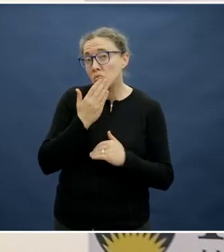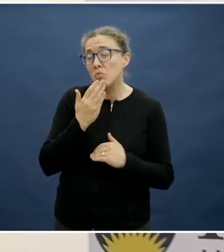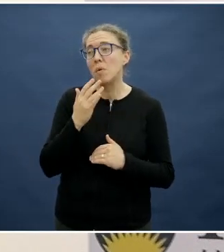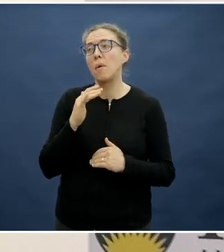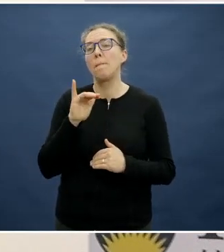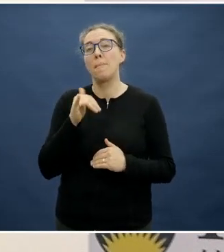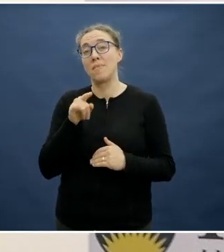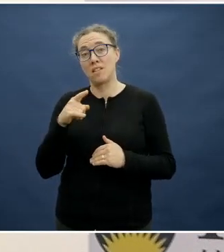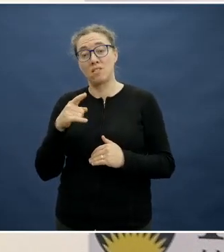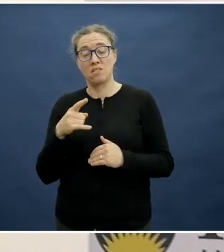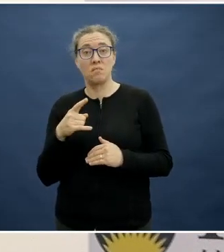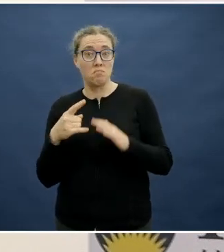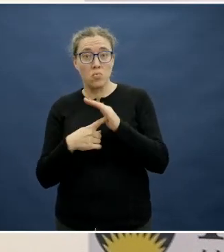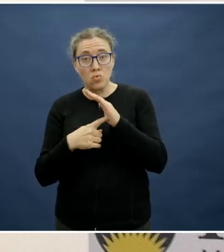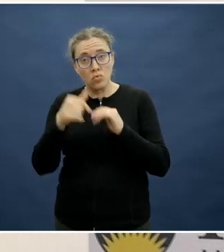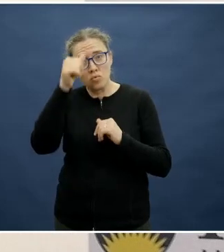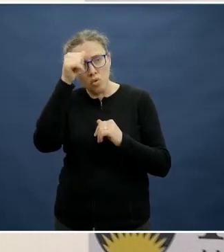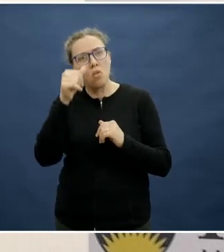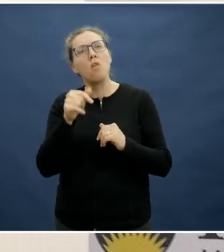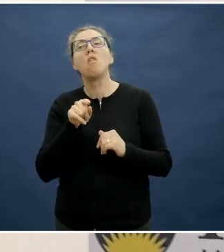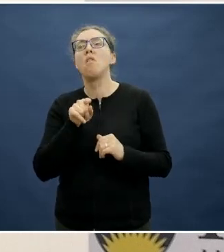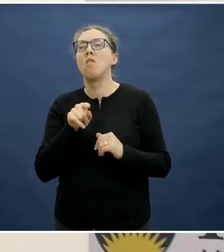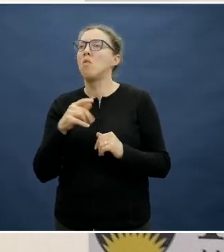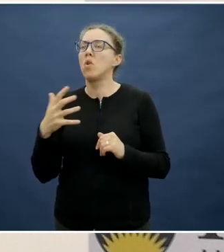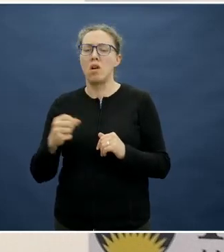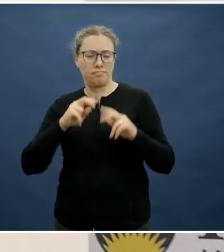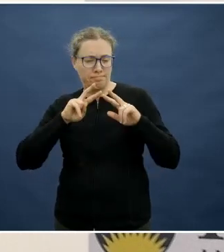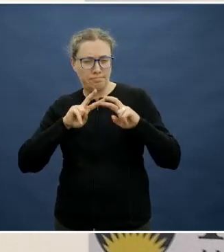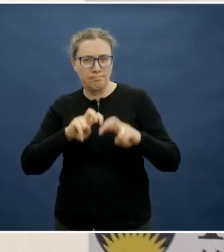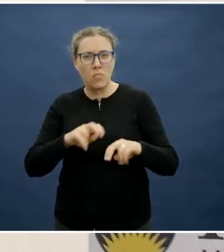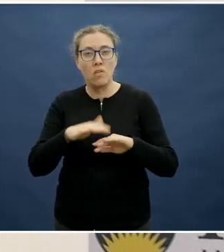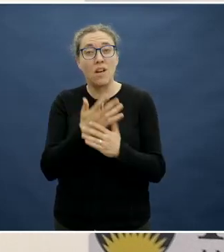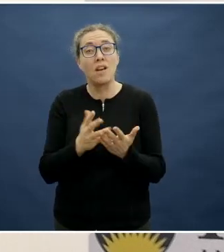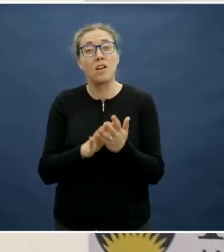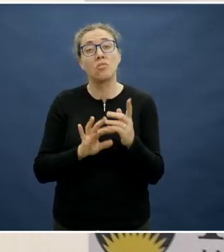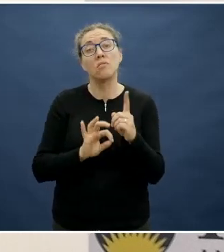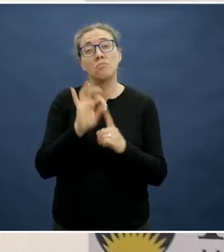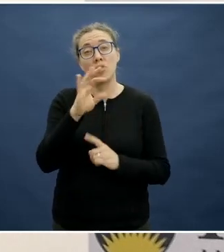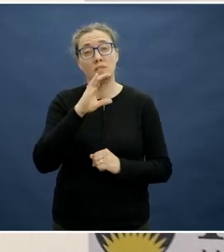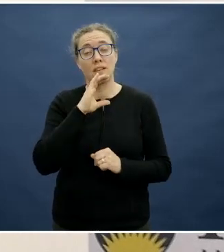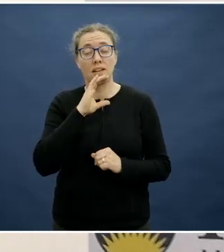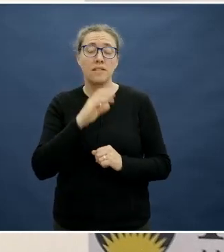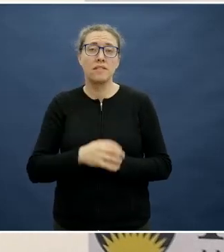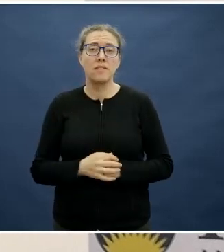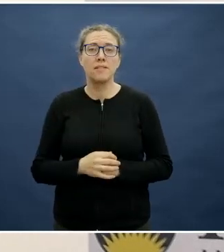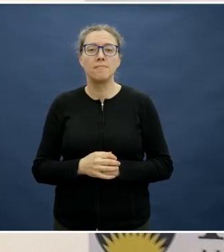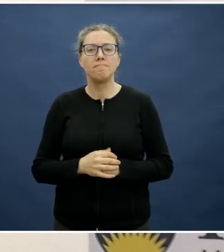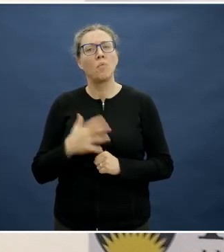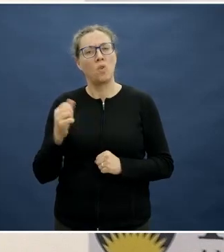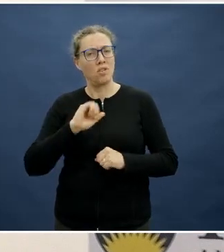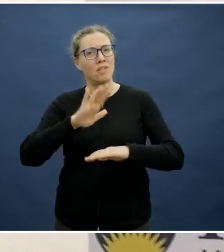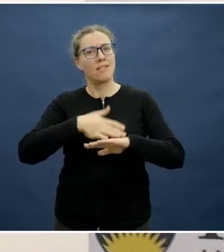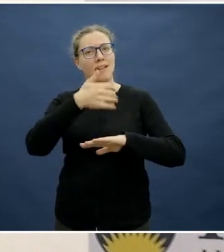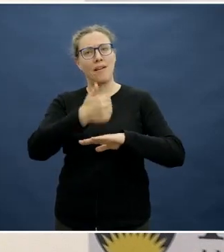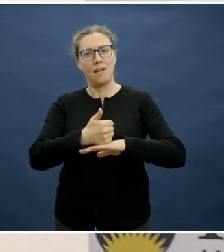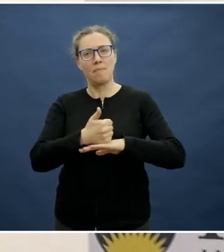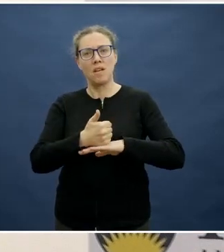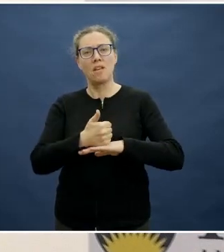need to relook at this and do some investment also in setting up a financially viable structure